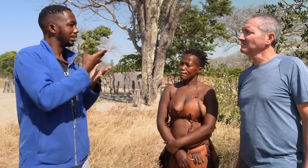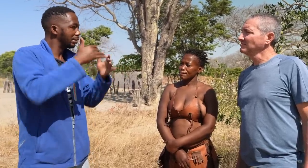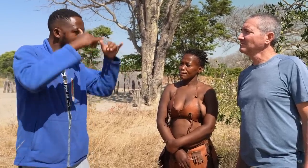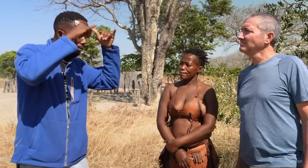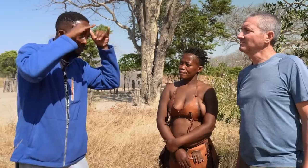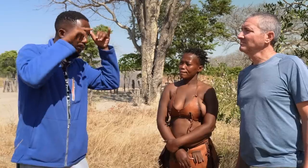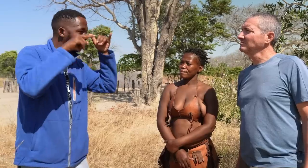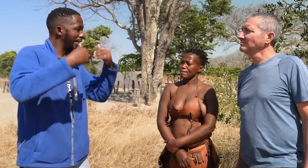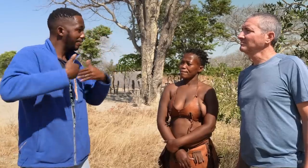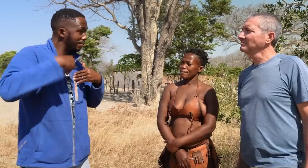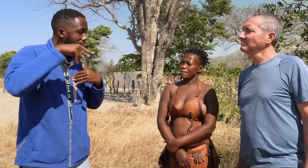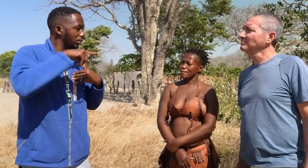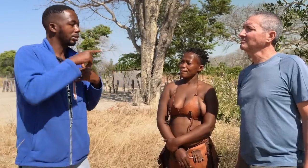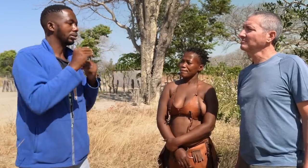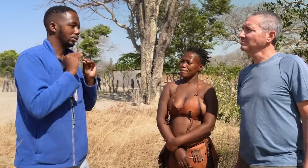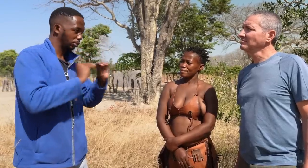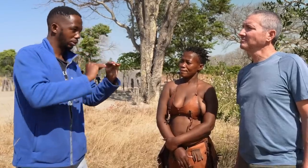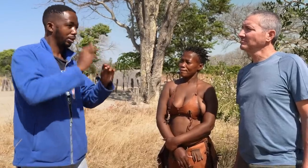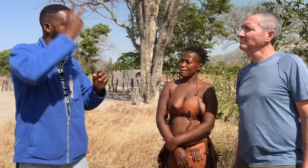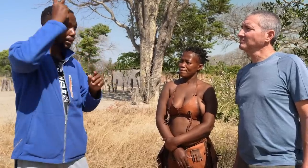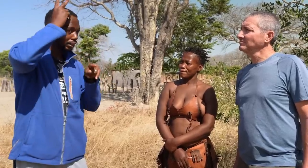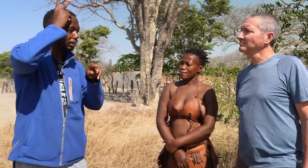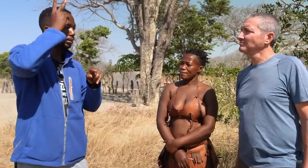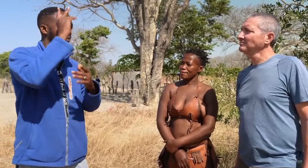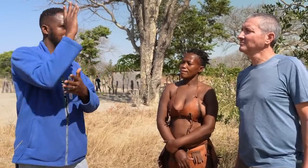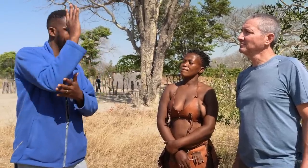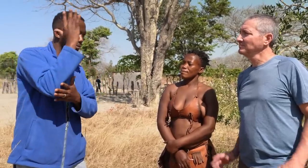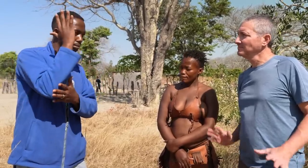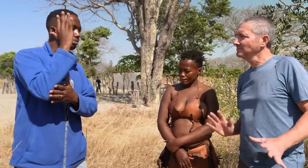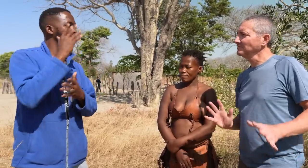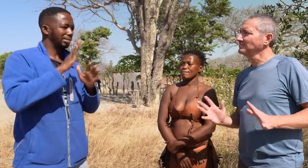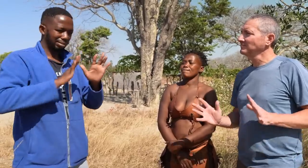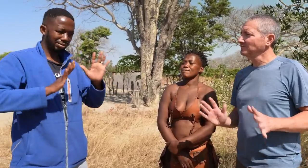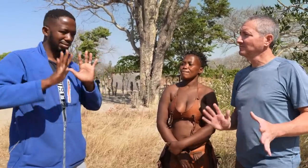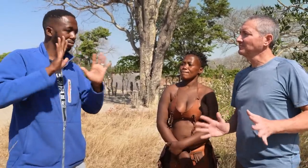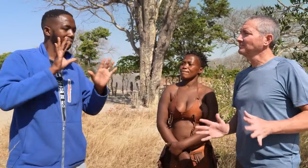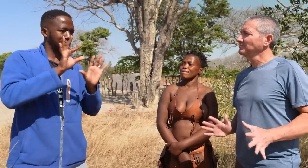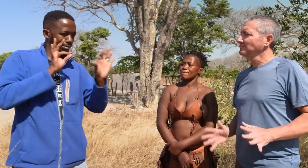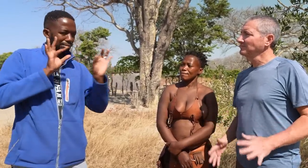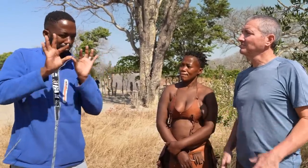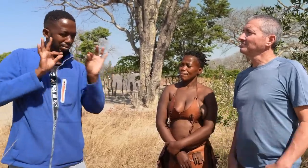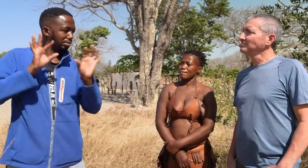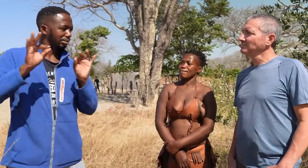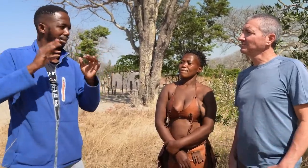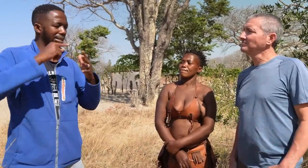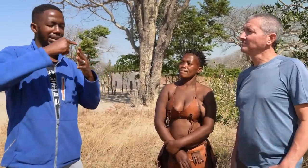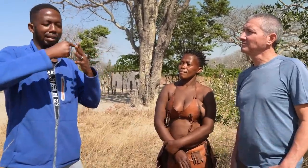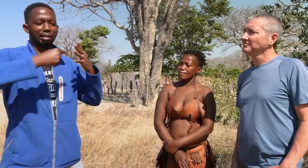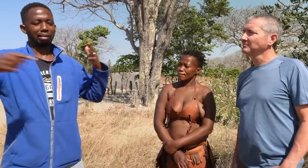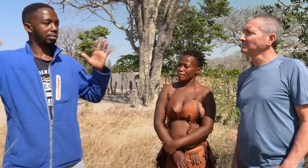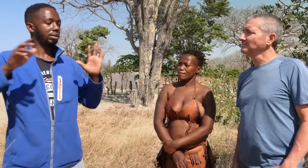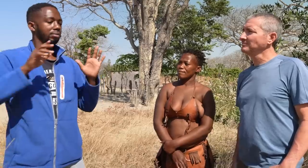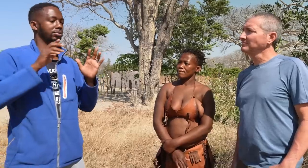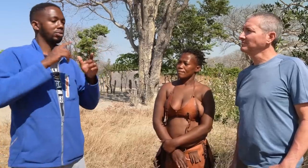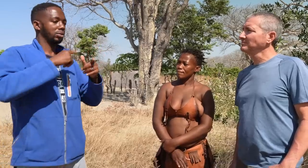“cow,” “tree,” etc.